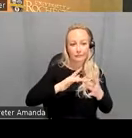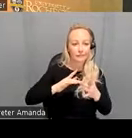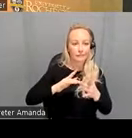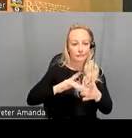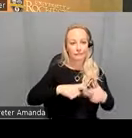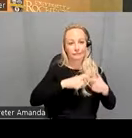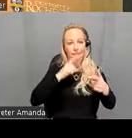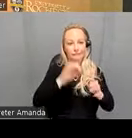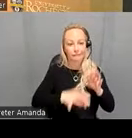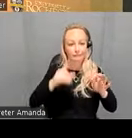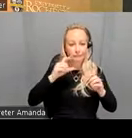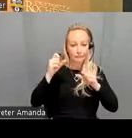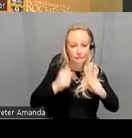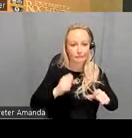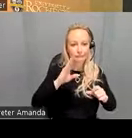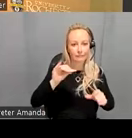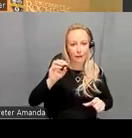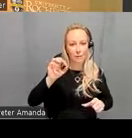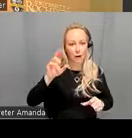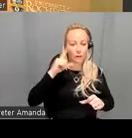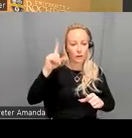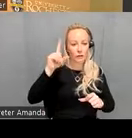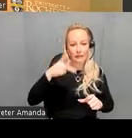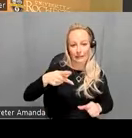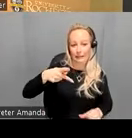work is under review of the journal so um I welcome any feedback that you